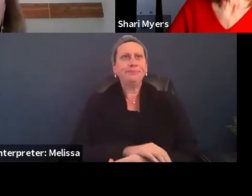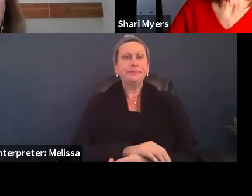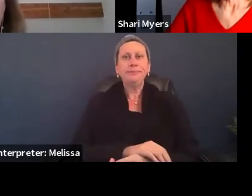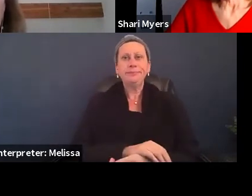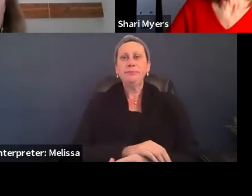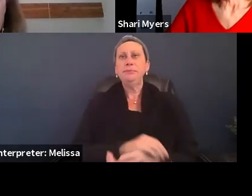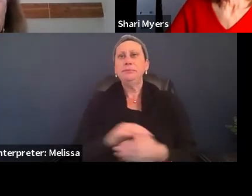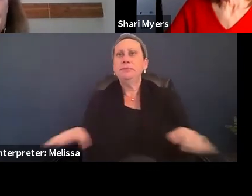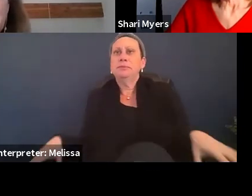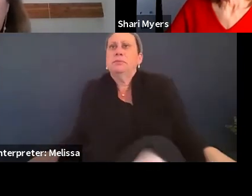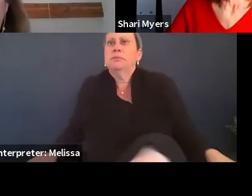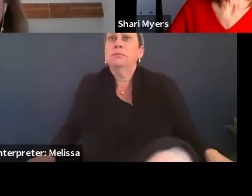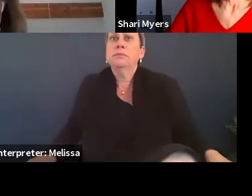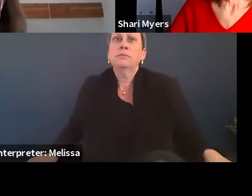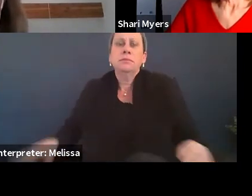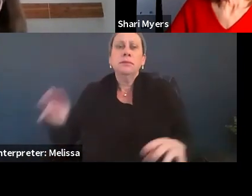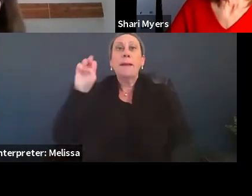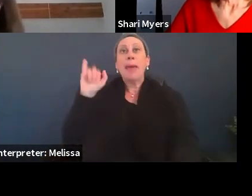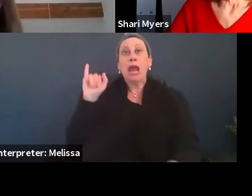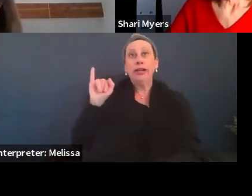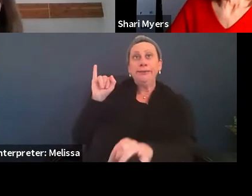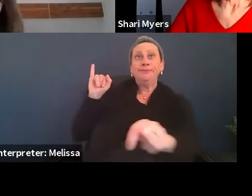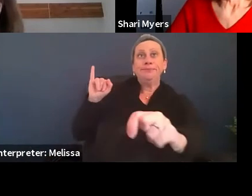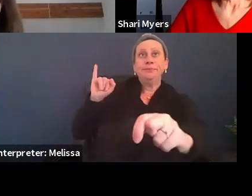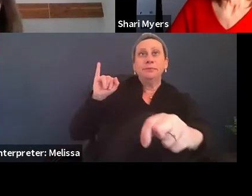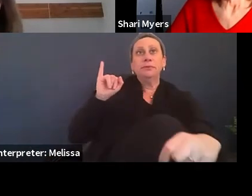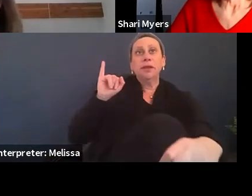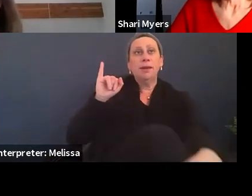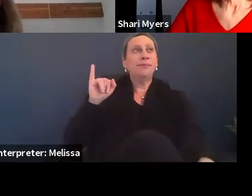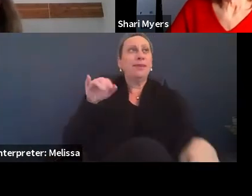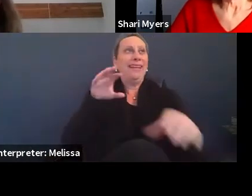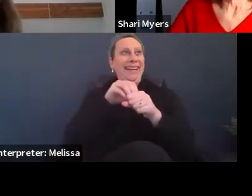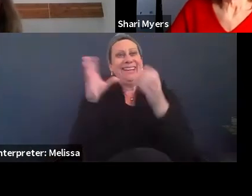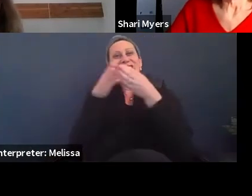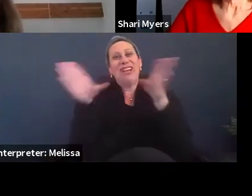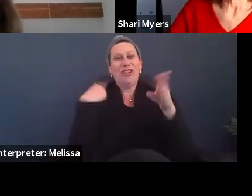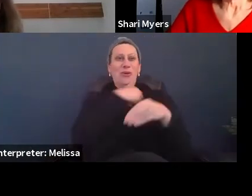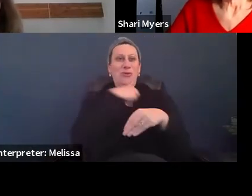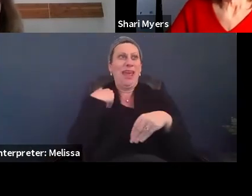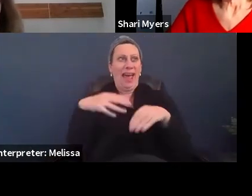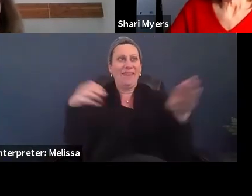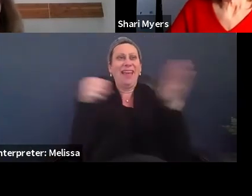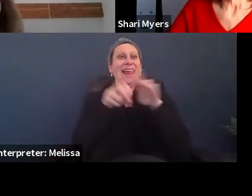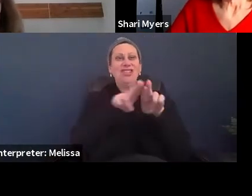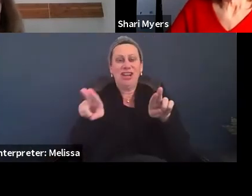And I was just gonna add that in general, we have a shelter site manager